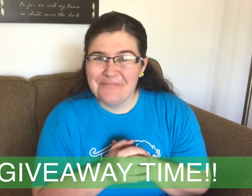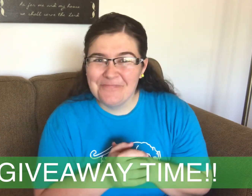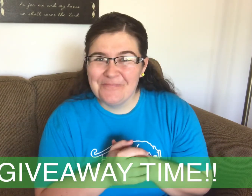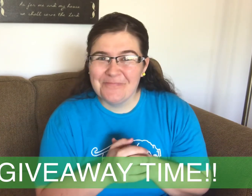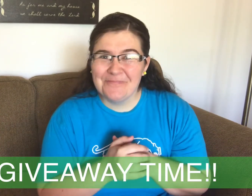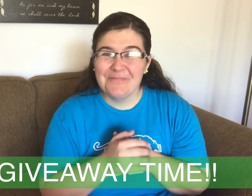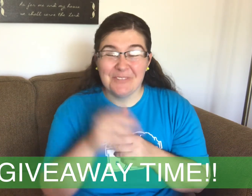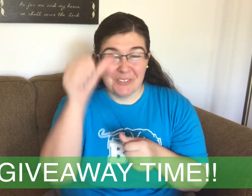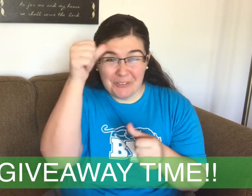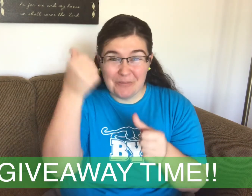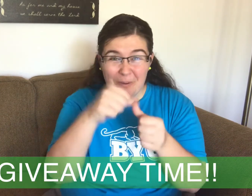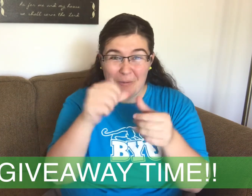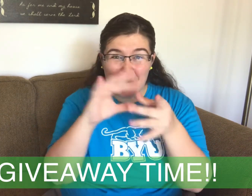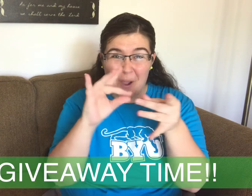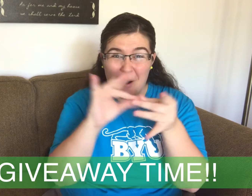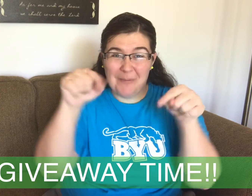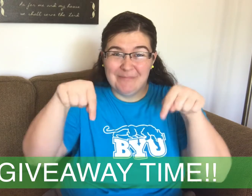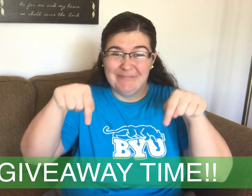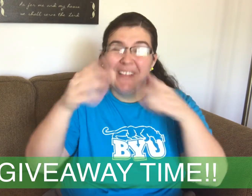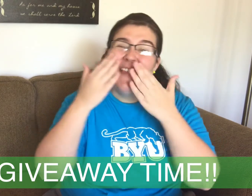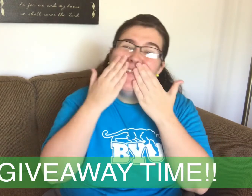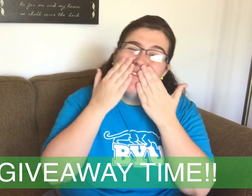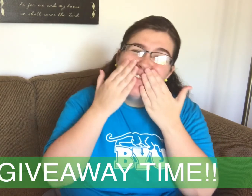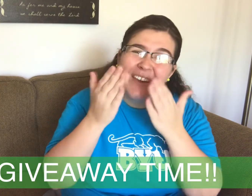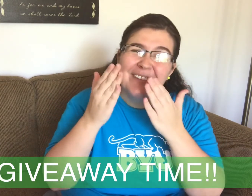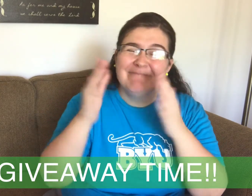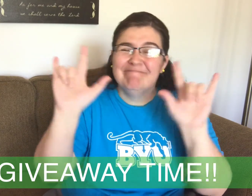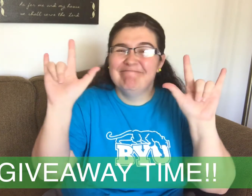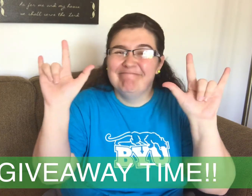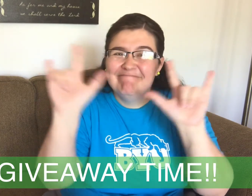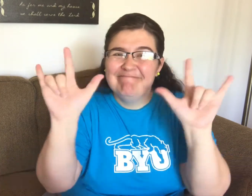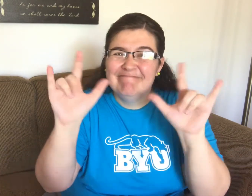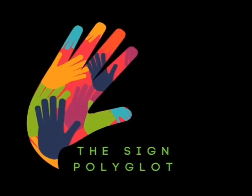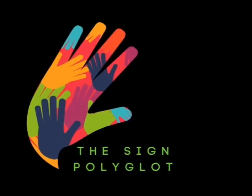So remember to comment below and thank you so much!